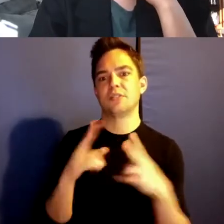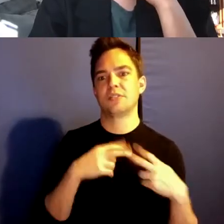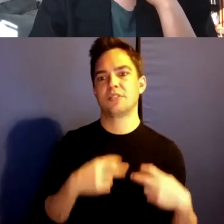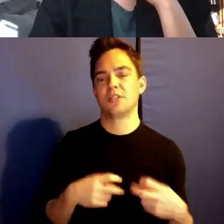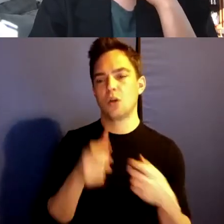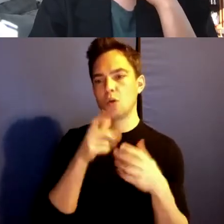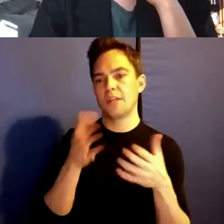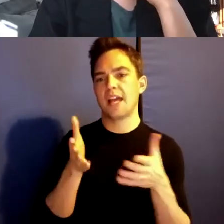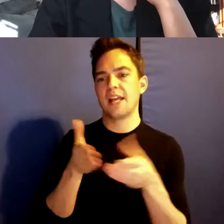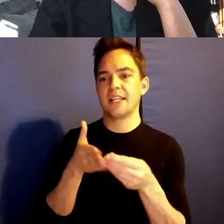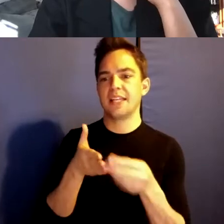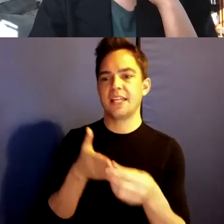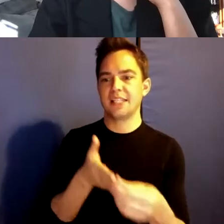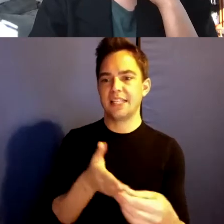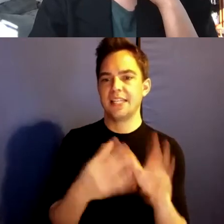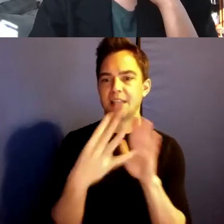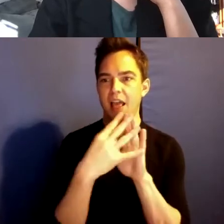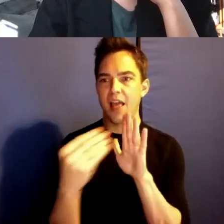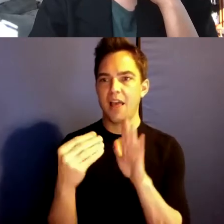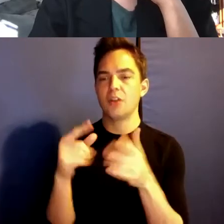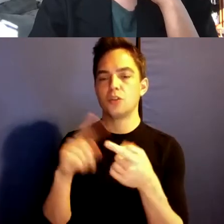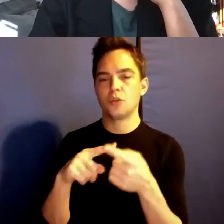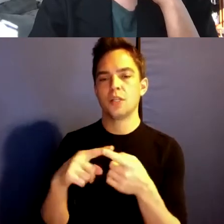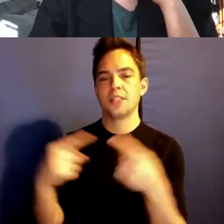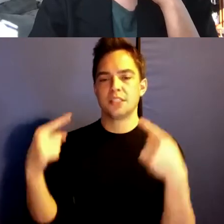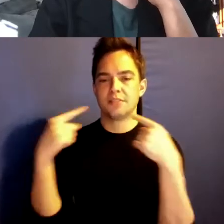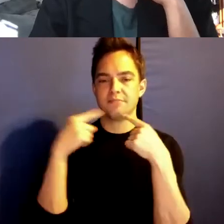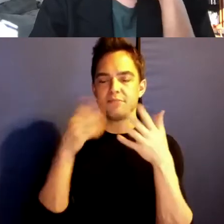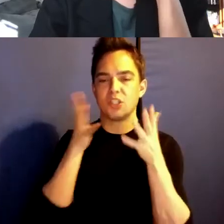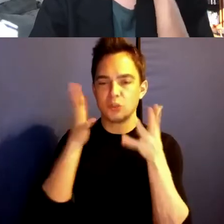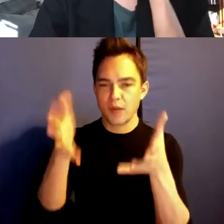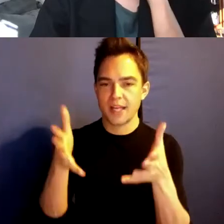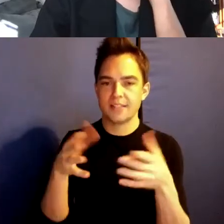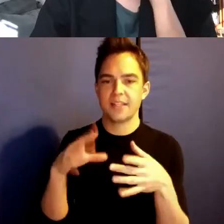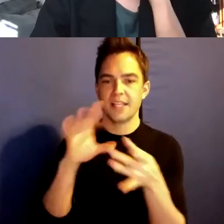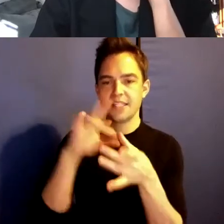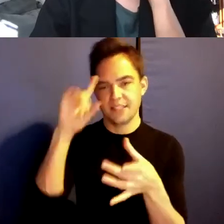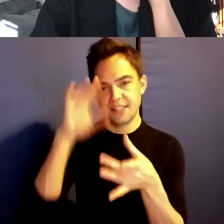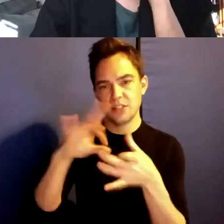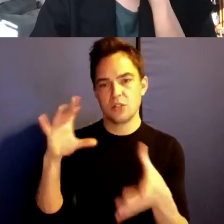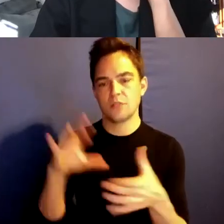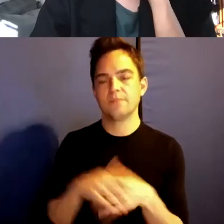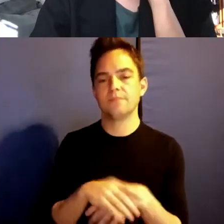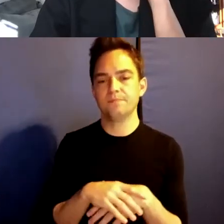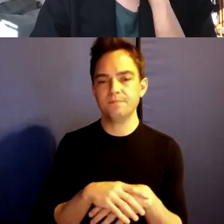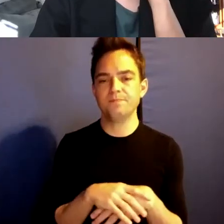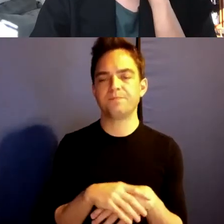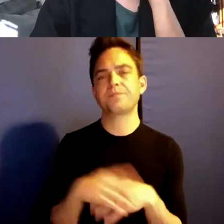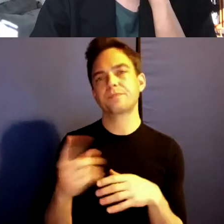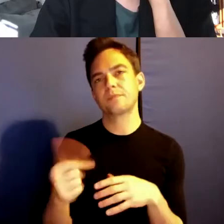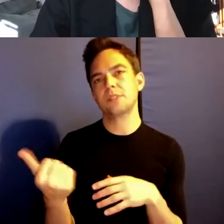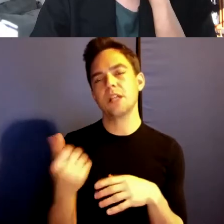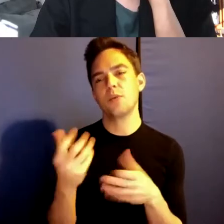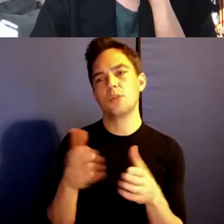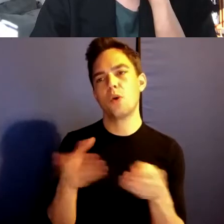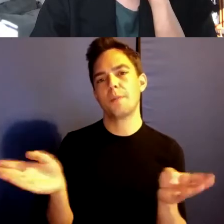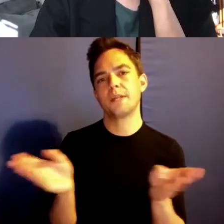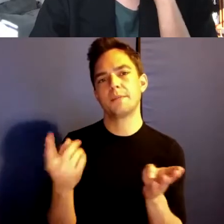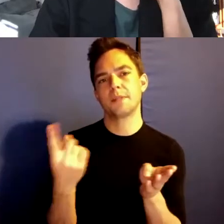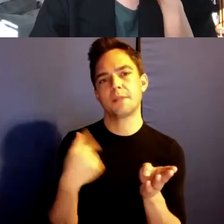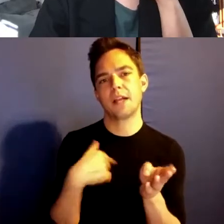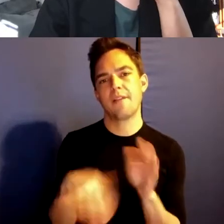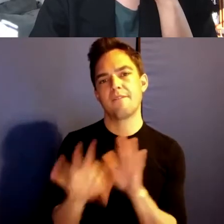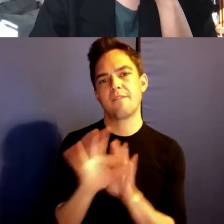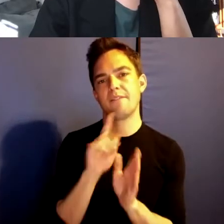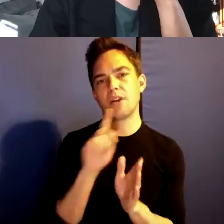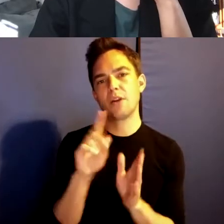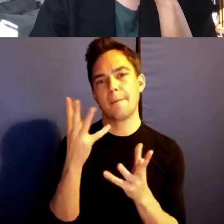The other thing I just want to open it up, something I find just so beautiful about this